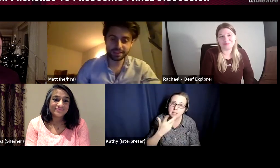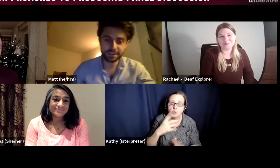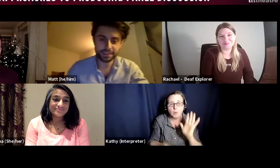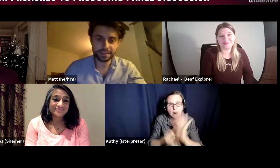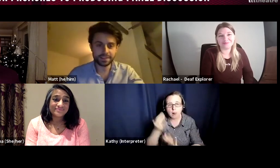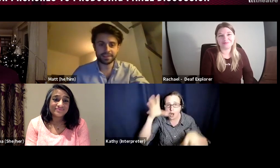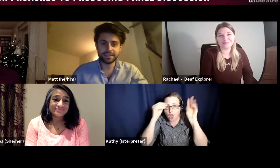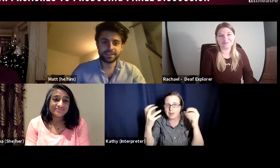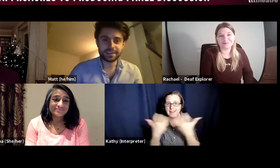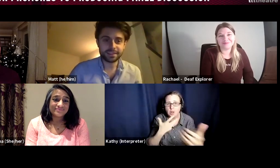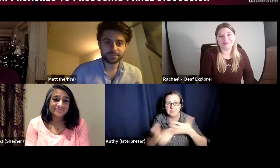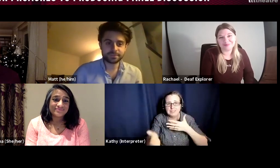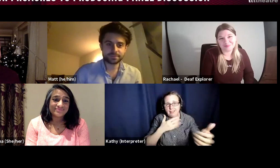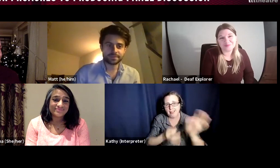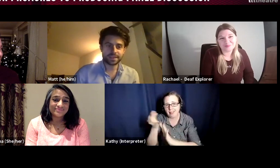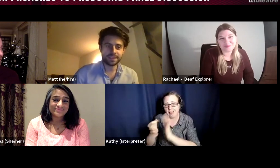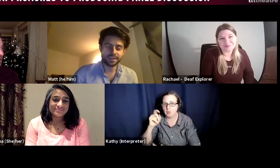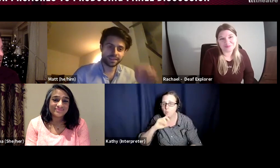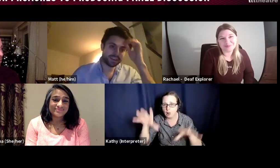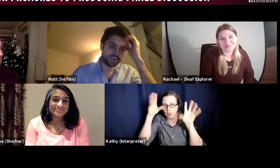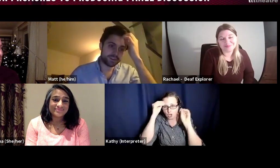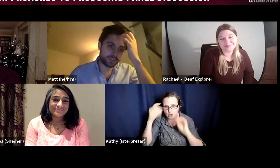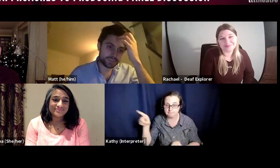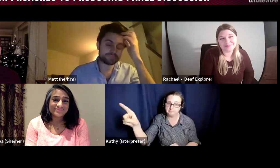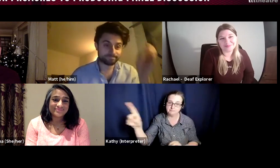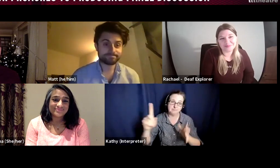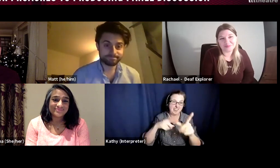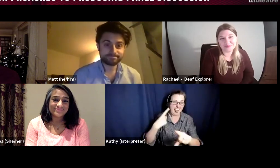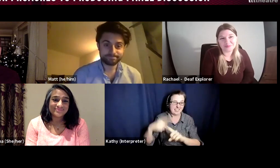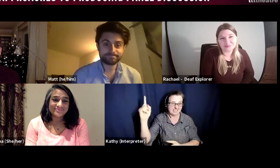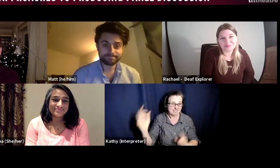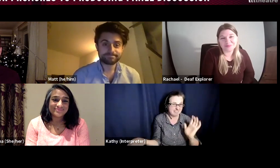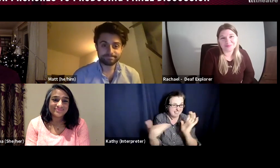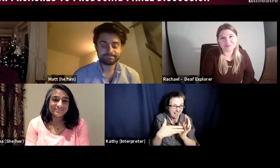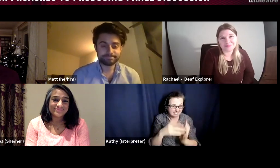And I feel the same, I feel insecure all the time as well, and I think it's something to